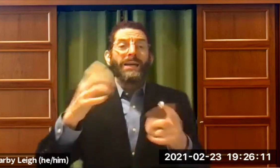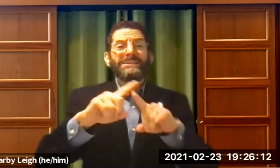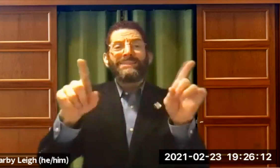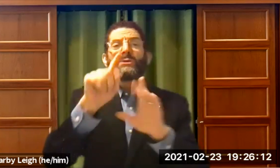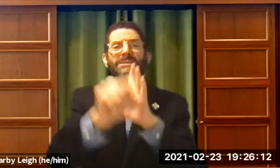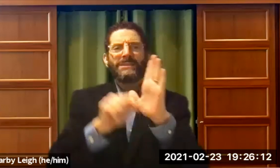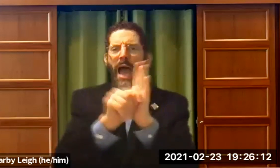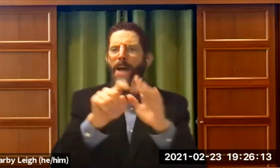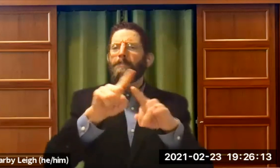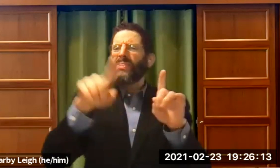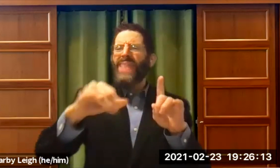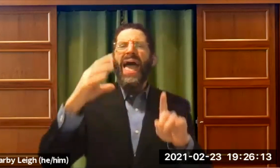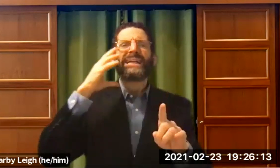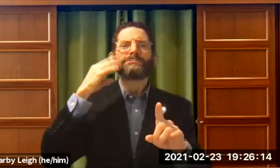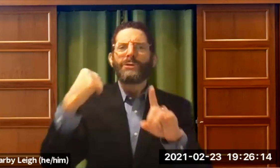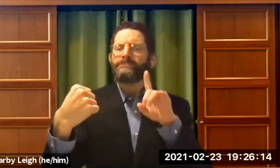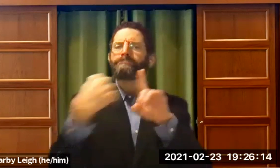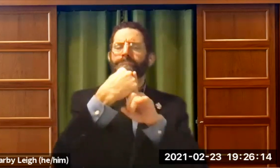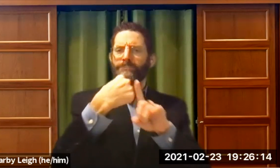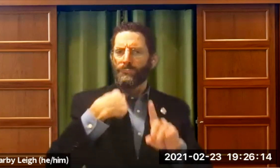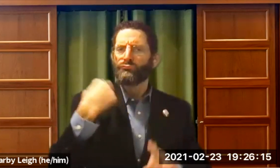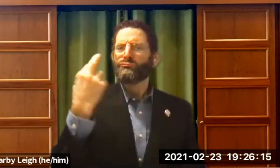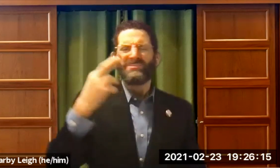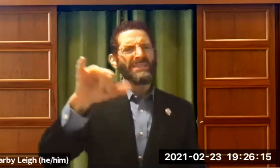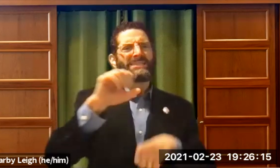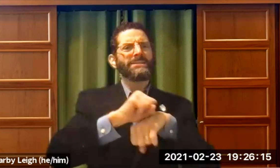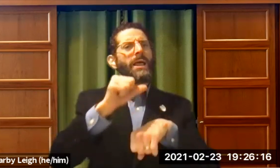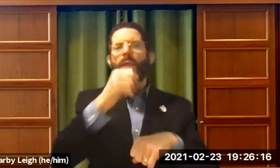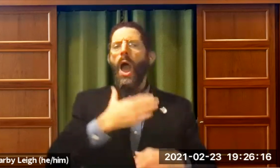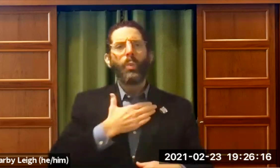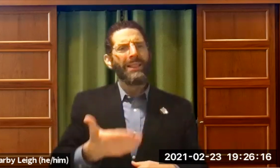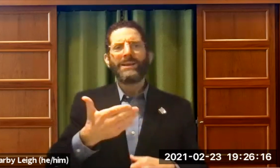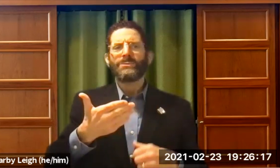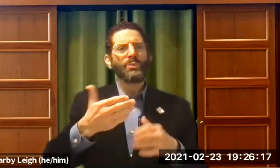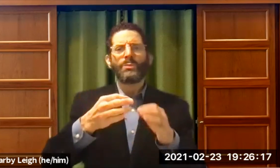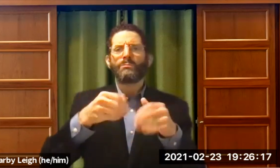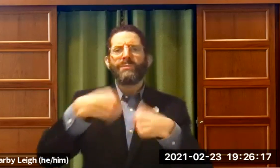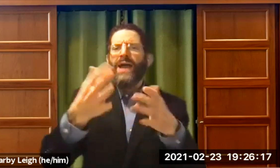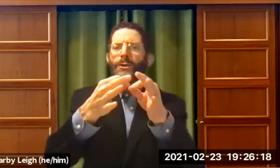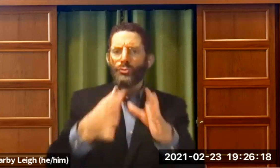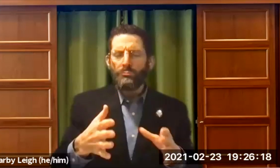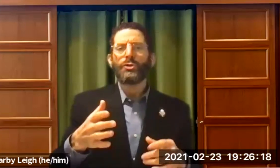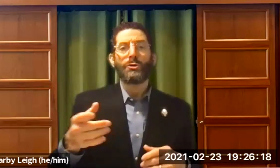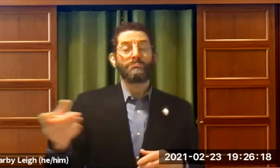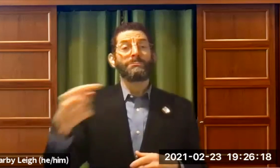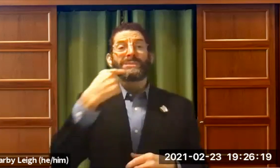. So, it was a different time. And that experience really hit me hard. That the synagogue was not